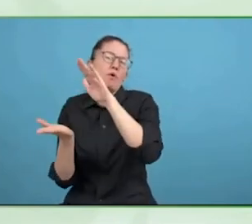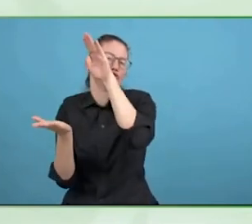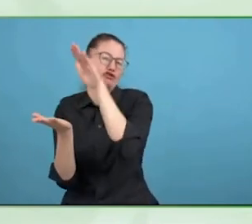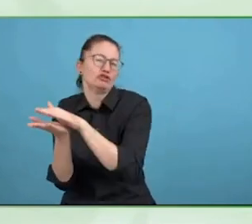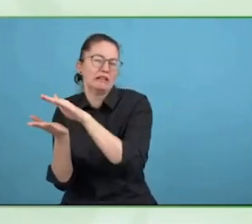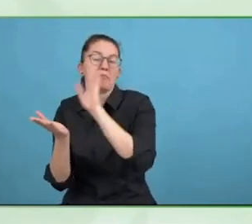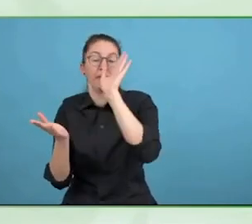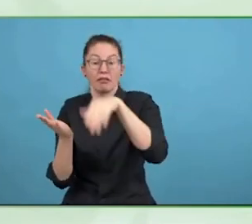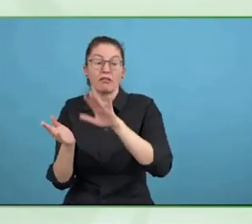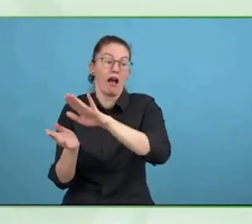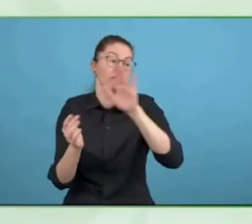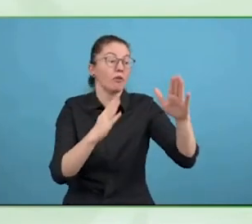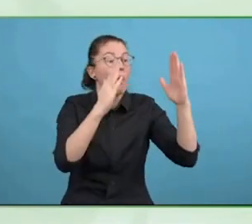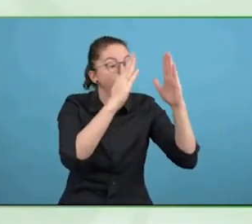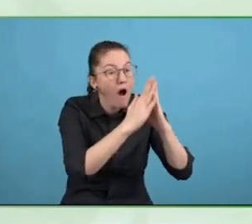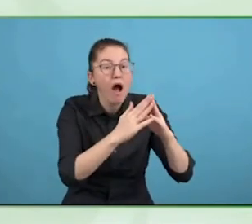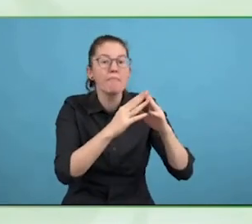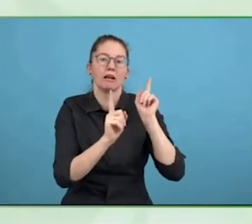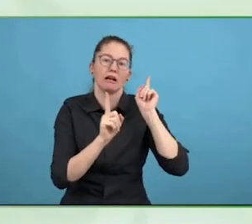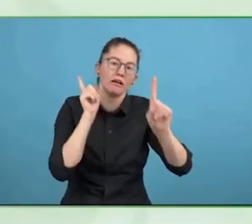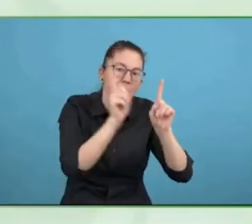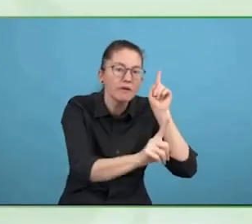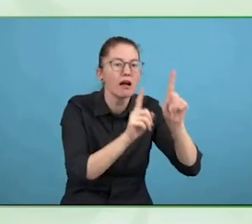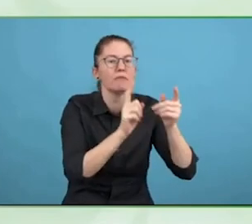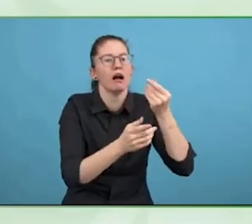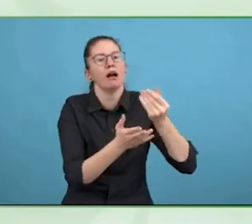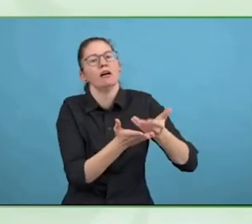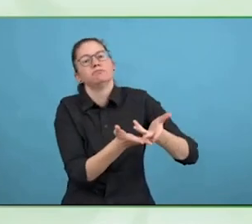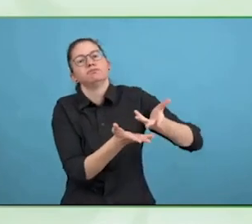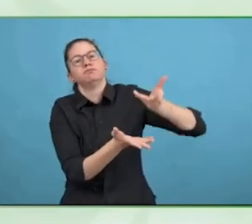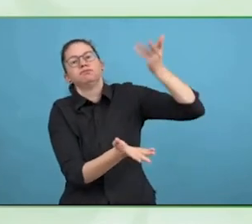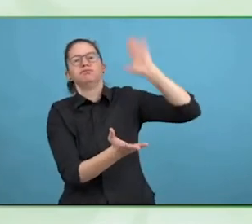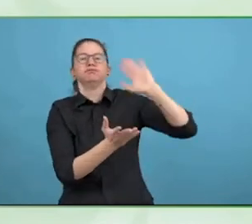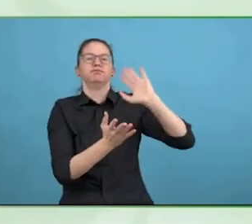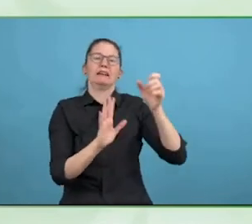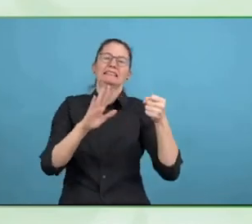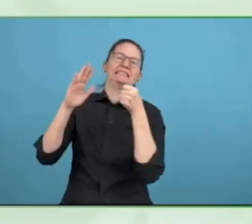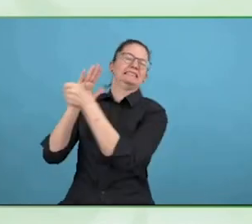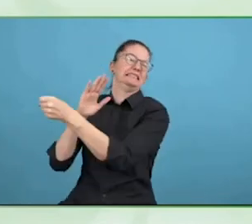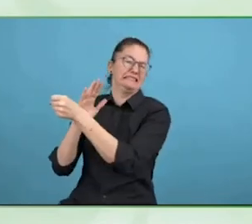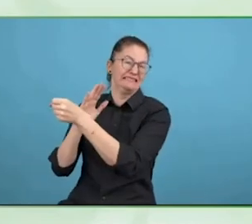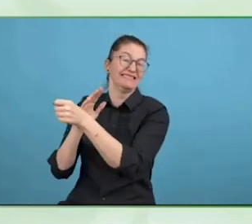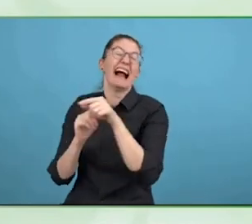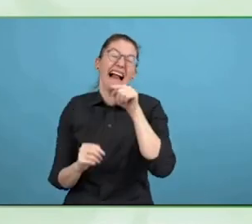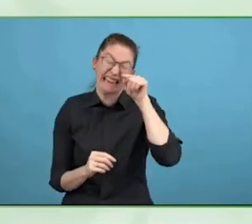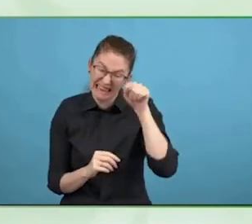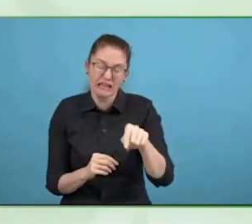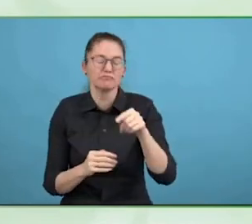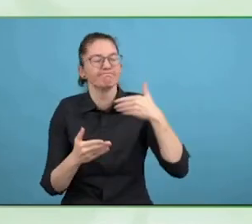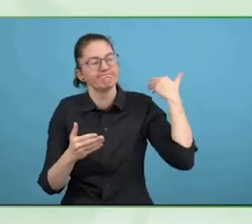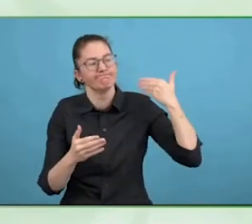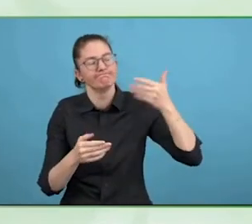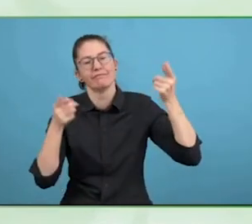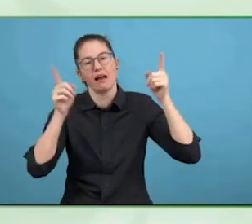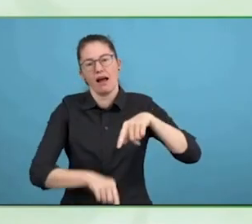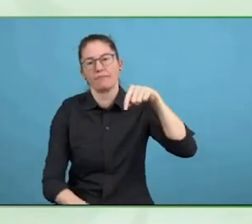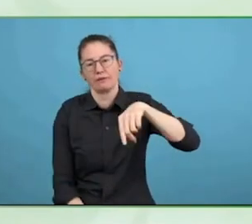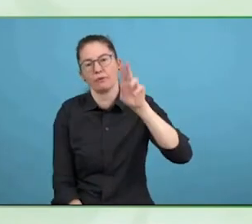organisations in the UK are lobbying, advocating for greater resources to go into the whole sector, to promote their rights.